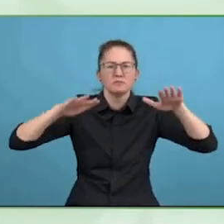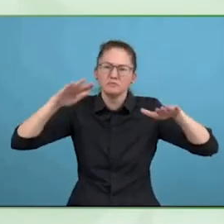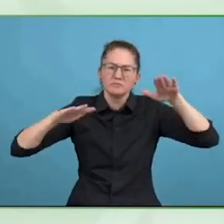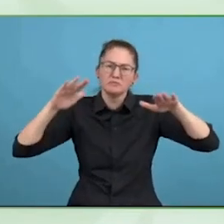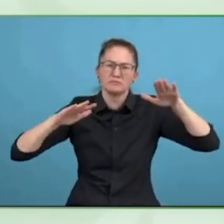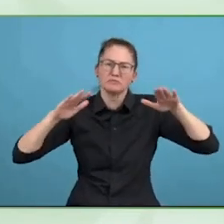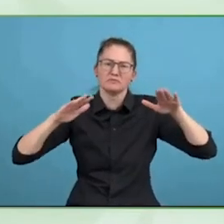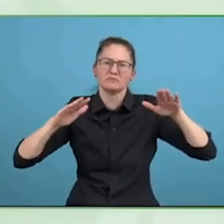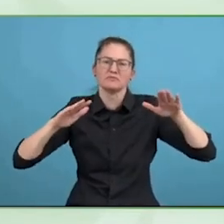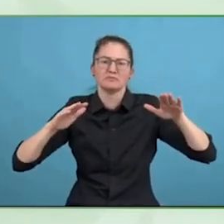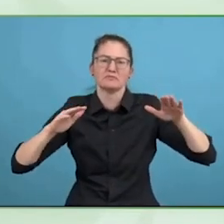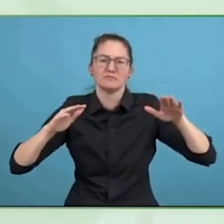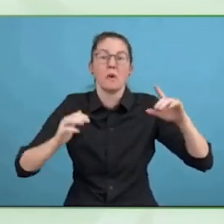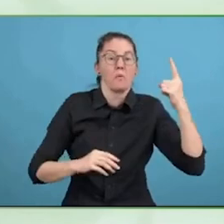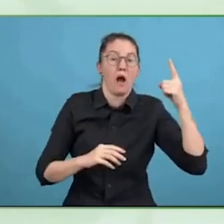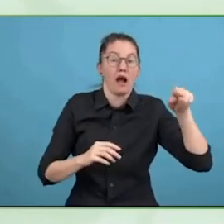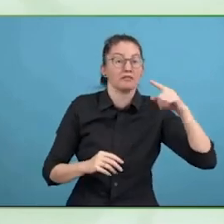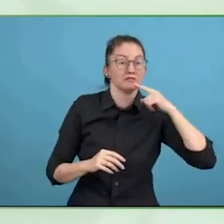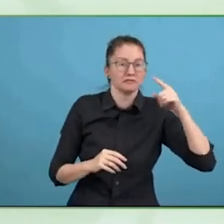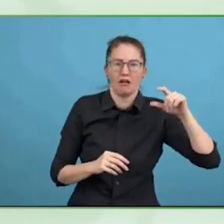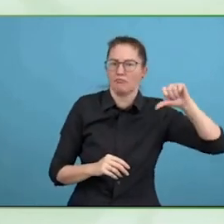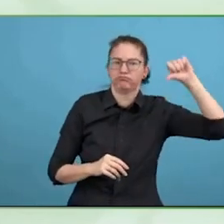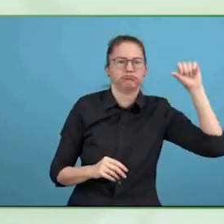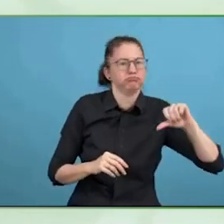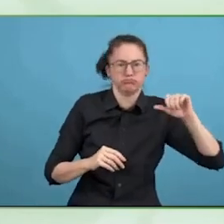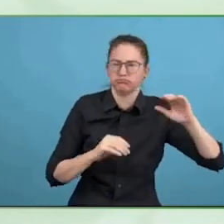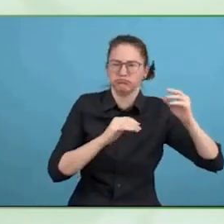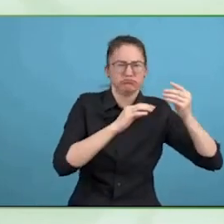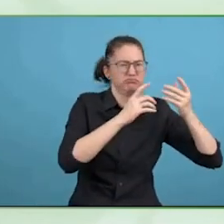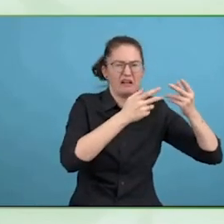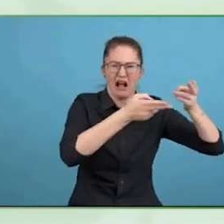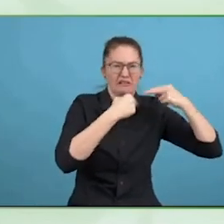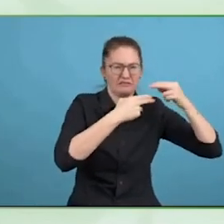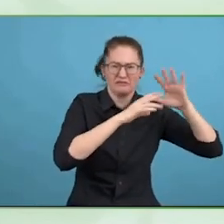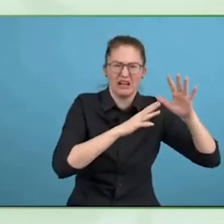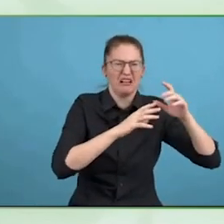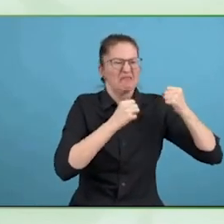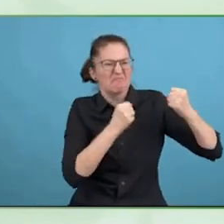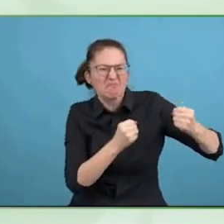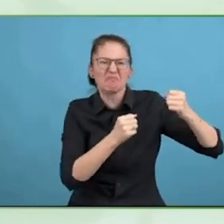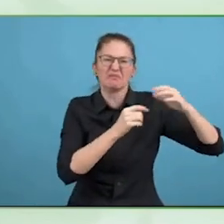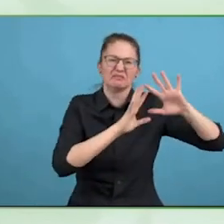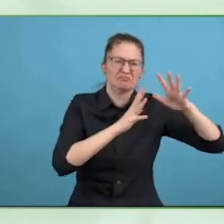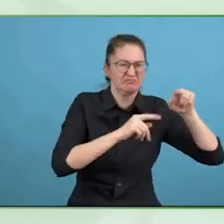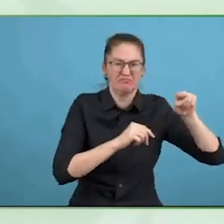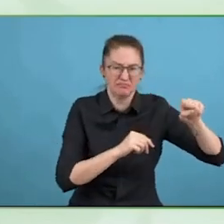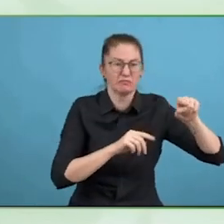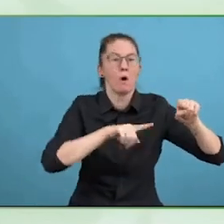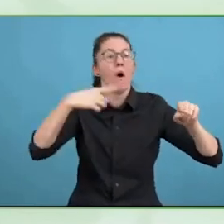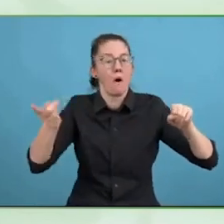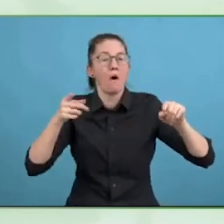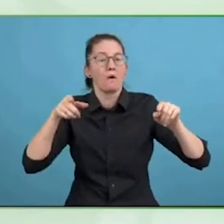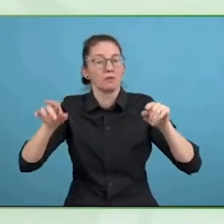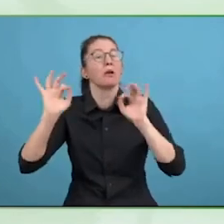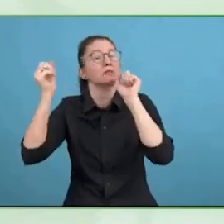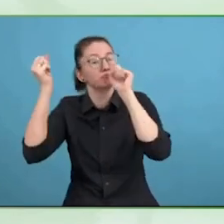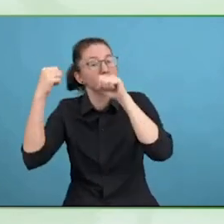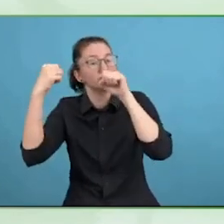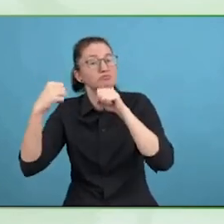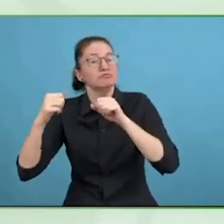So I think being able to expose them and allow people to compare and contrast in the organisation is also a really useful exercise.